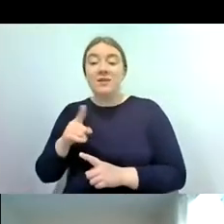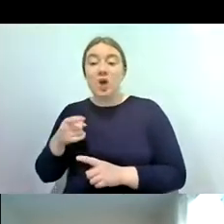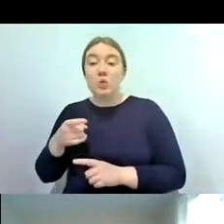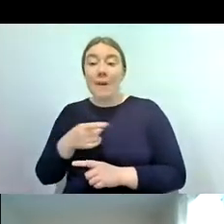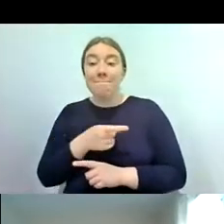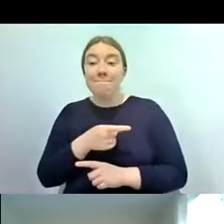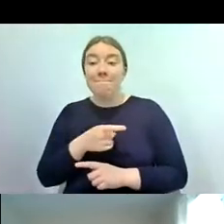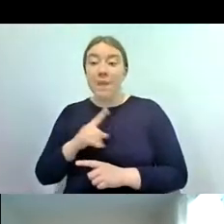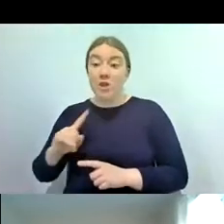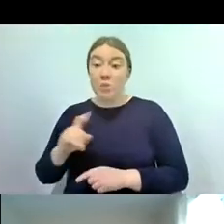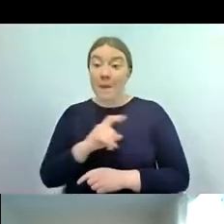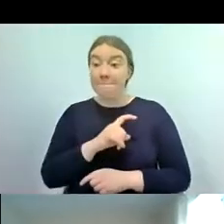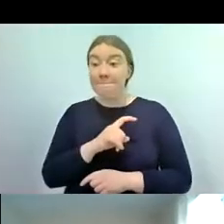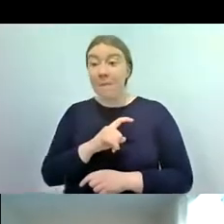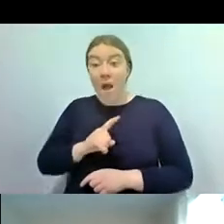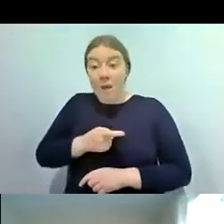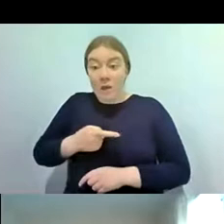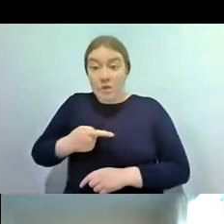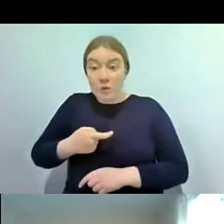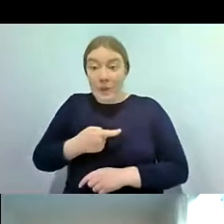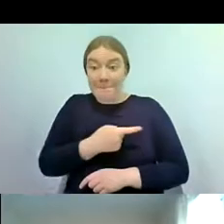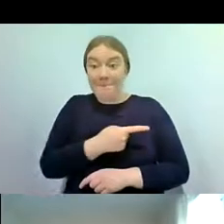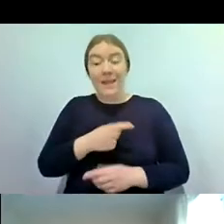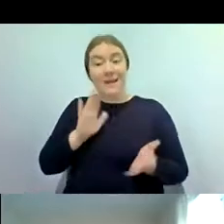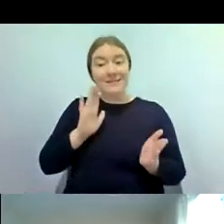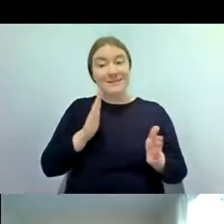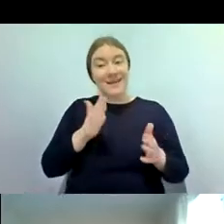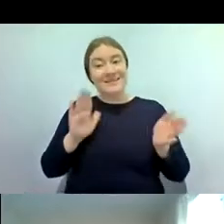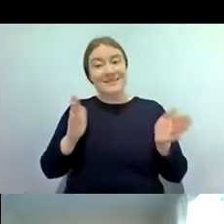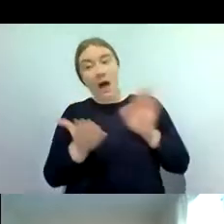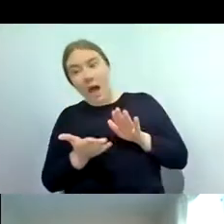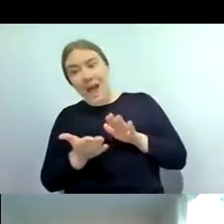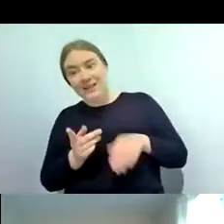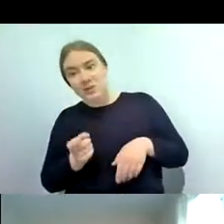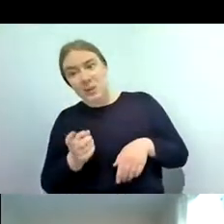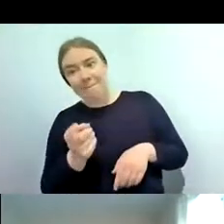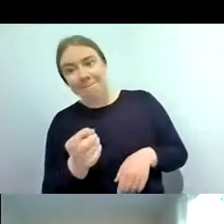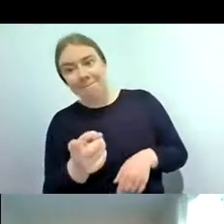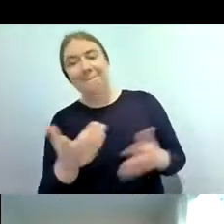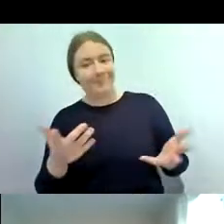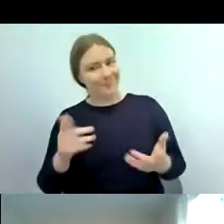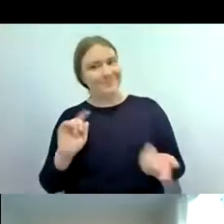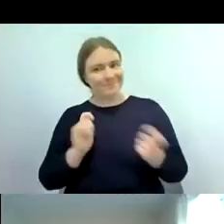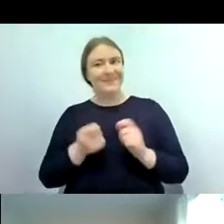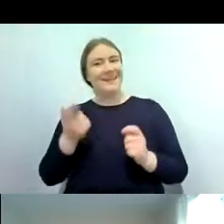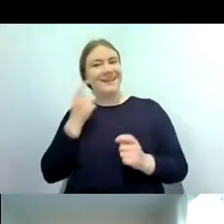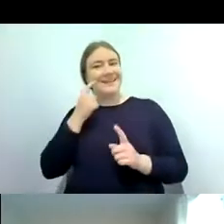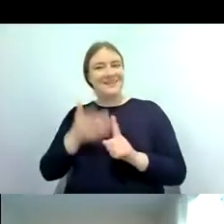so they swim side on and there's nothing else really that's going to do that so they're a really easy one they're a great one for beginners